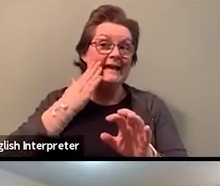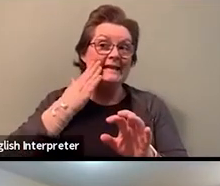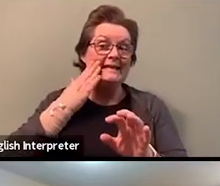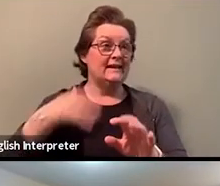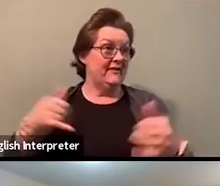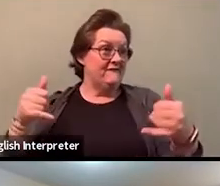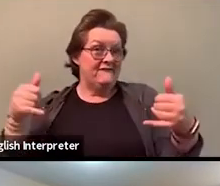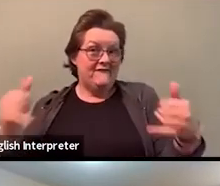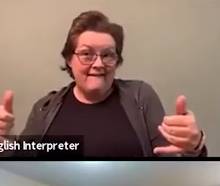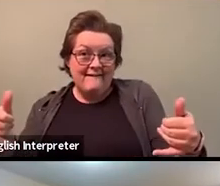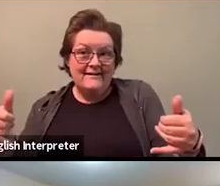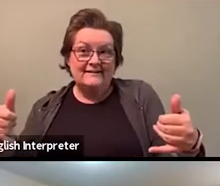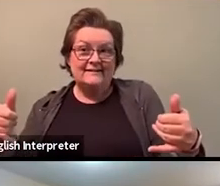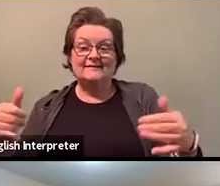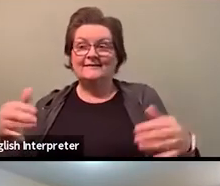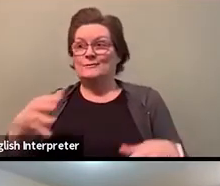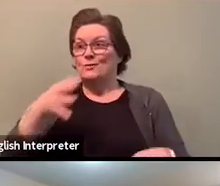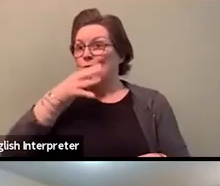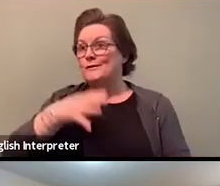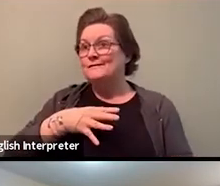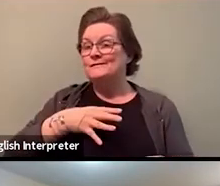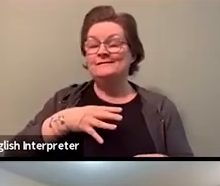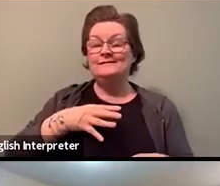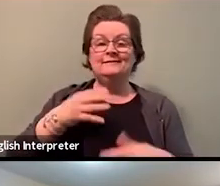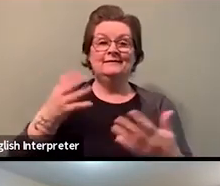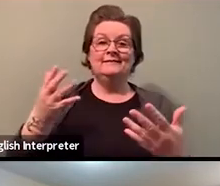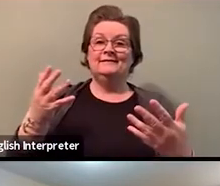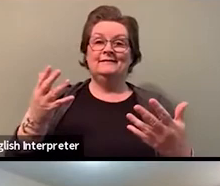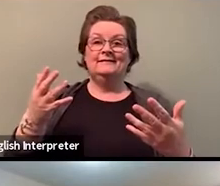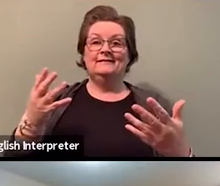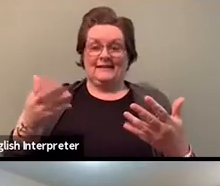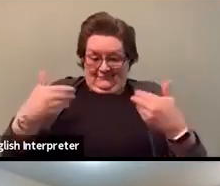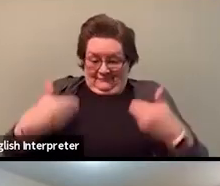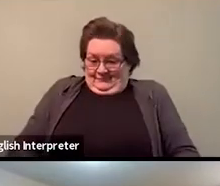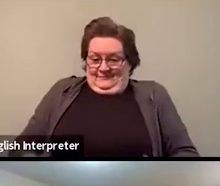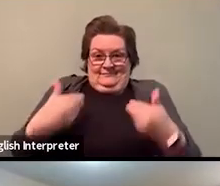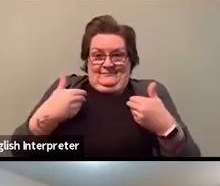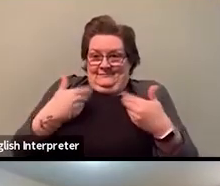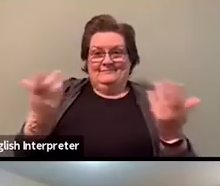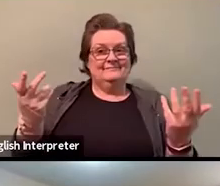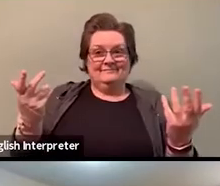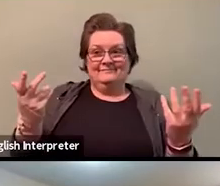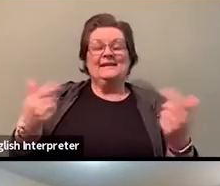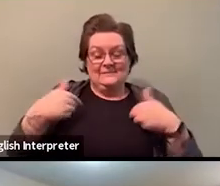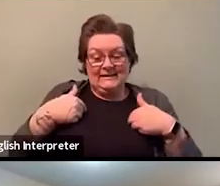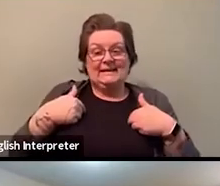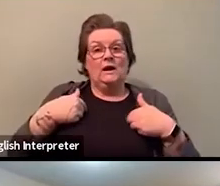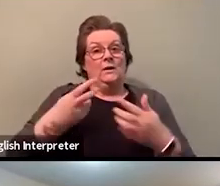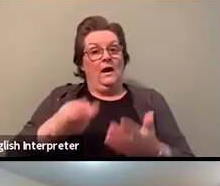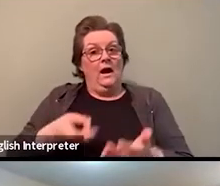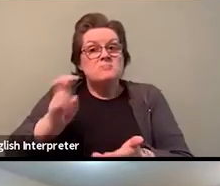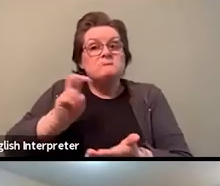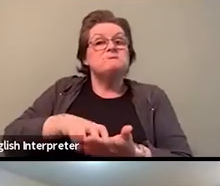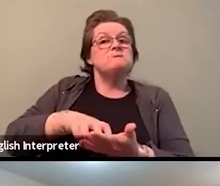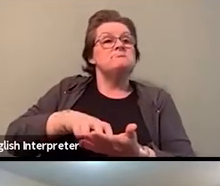as any woman you wanna call me in my embodiment. When I stand up and speak in the legislature,